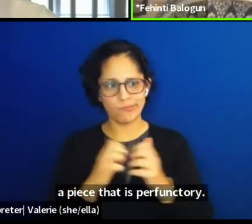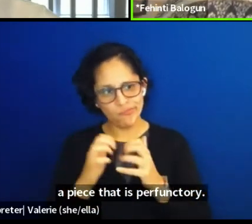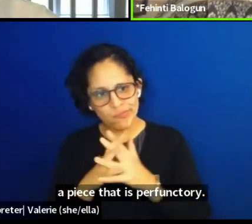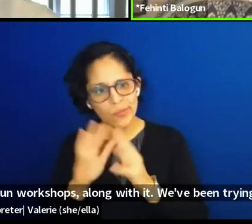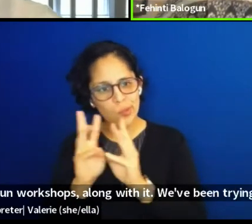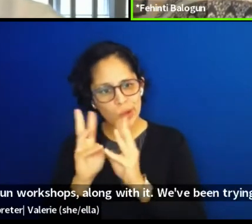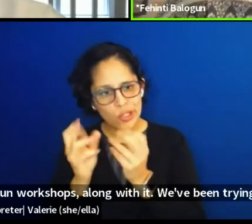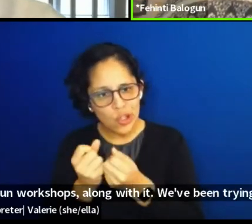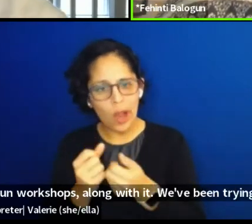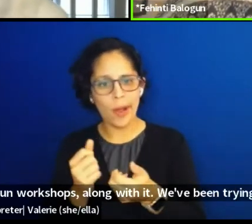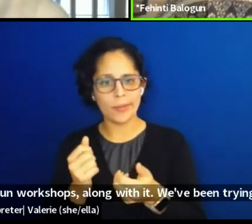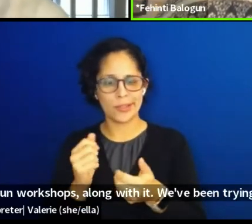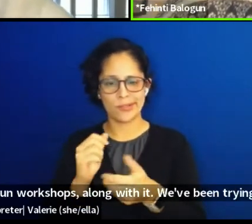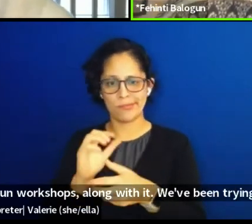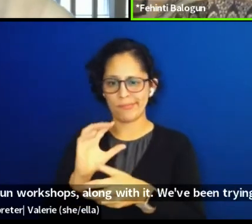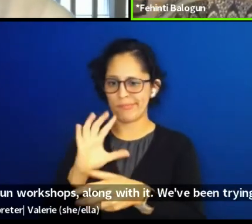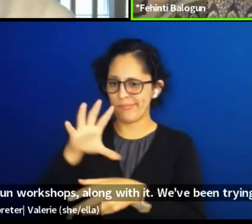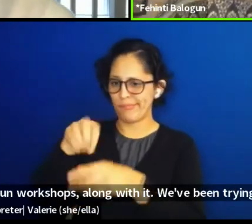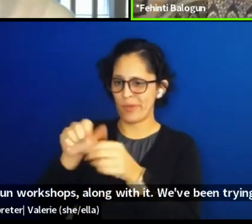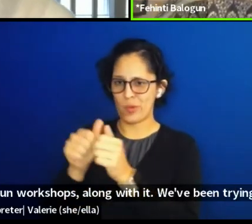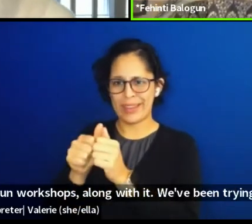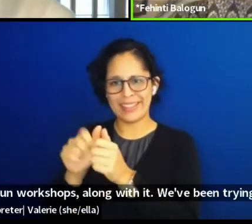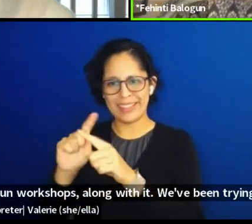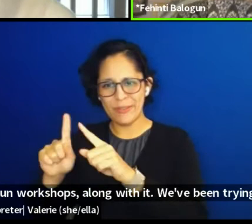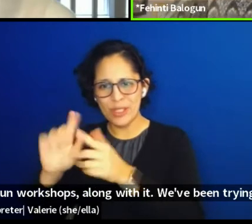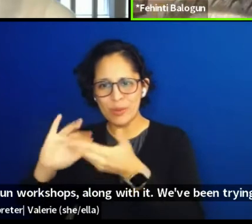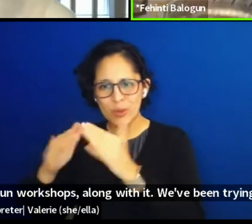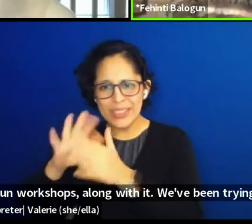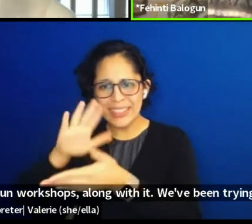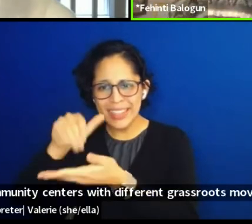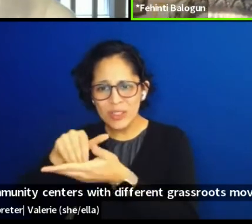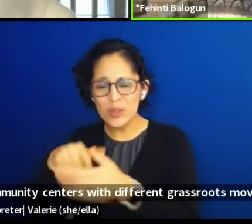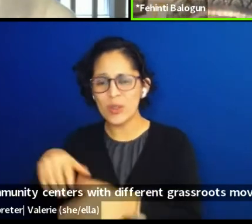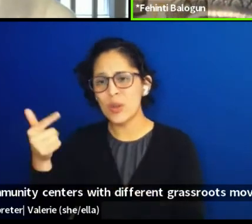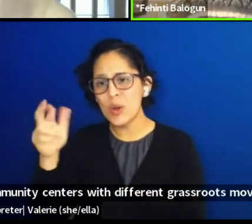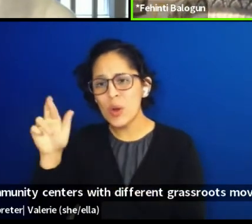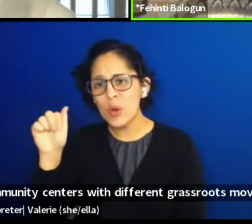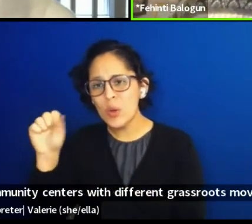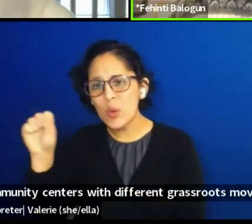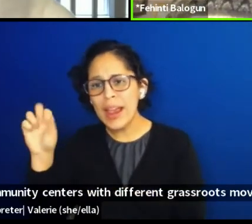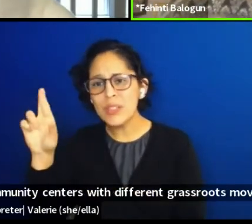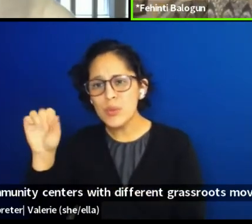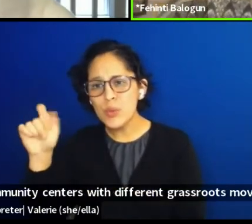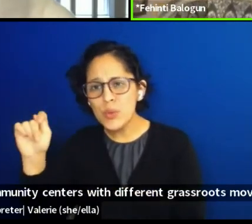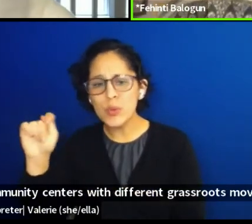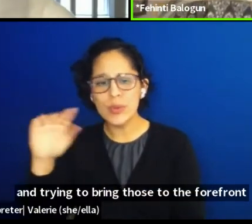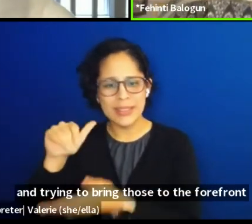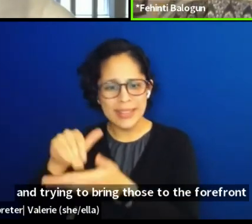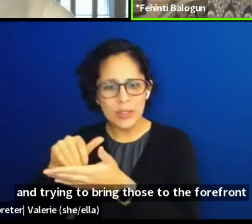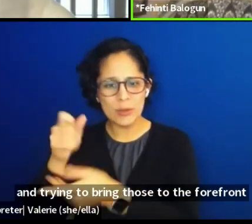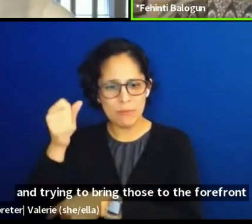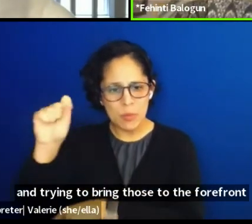with different grassroots movements and trying to bring those to the forefront into mass media.